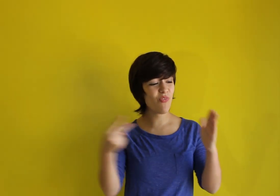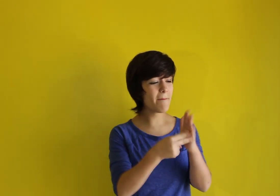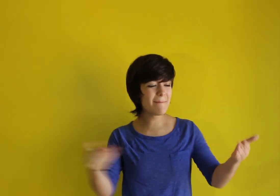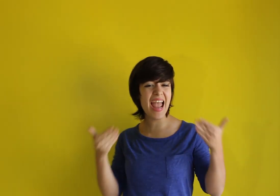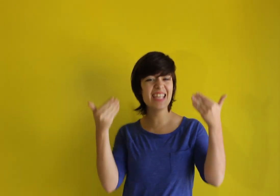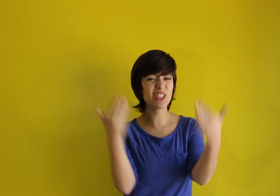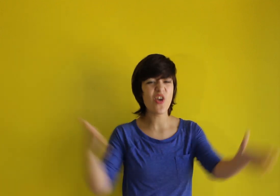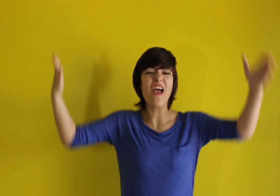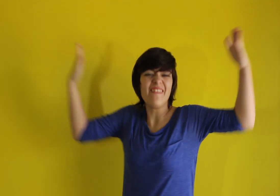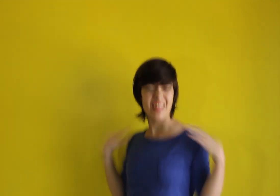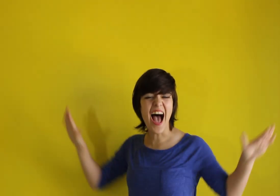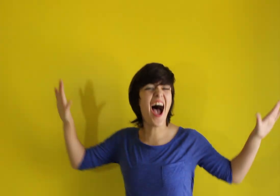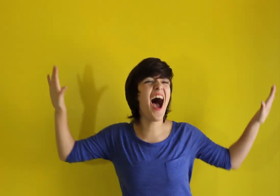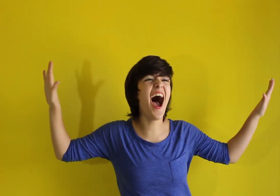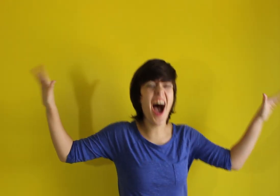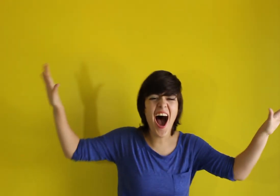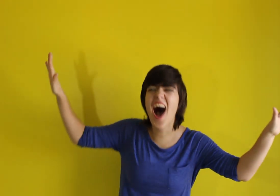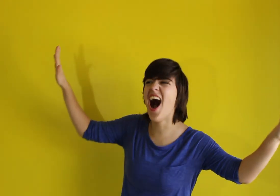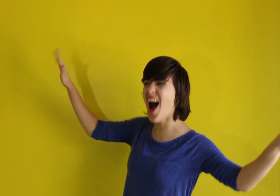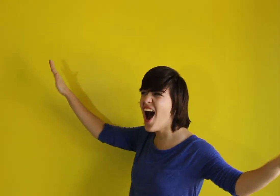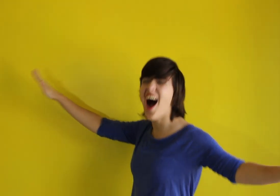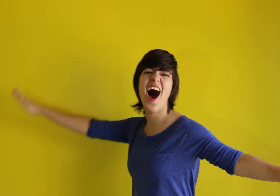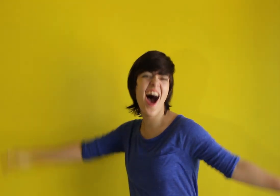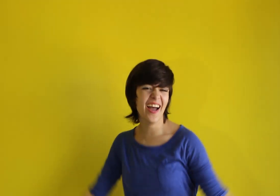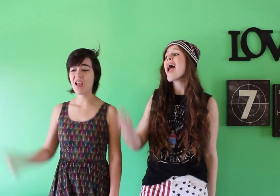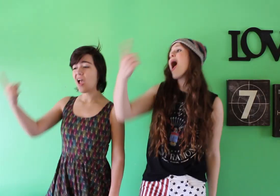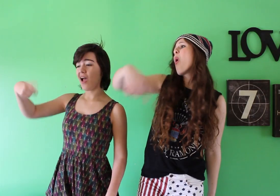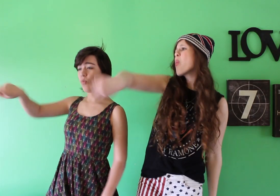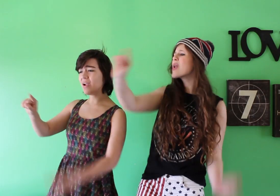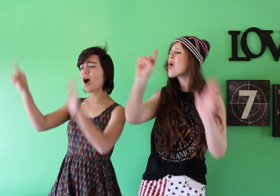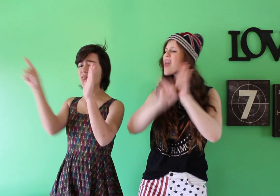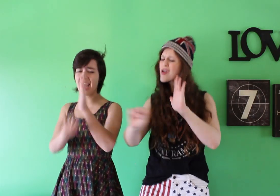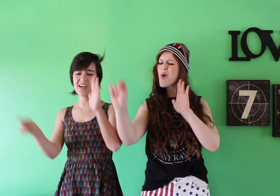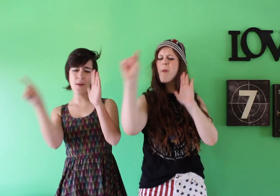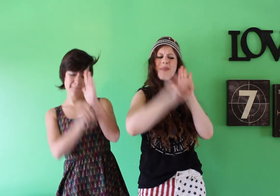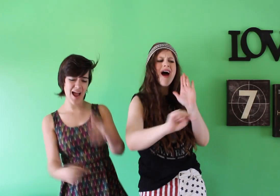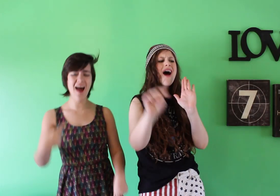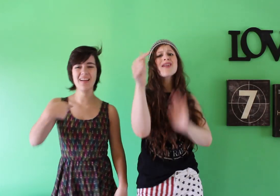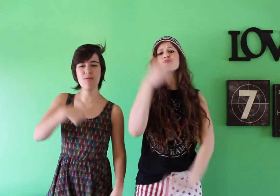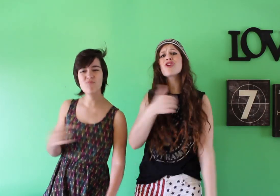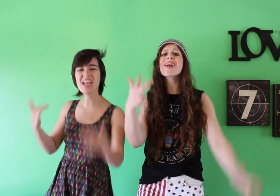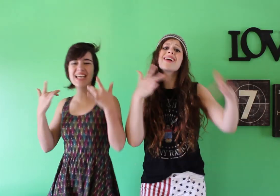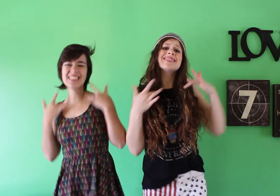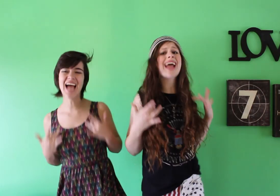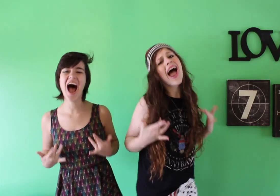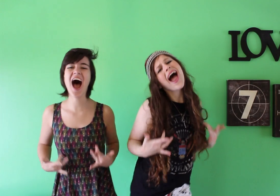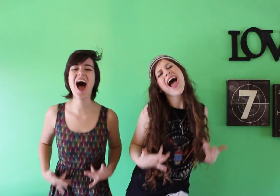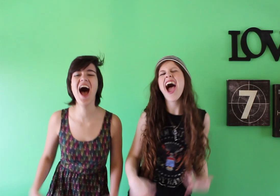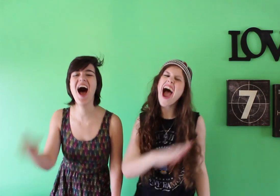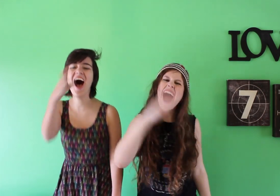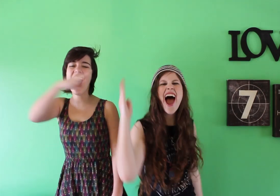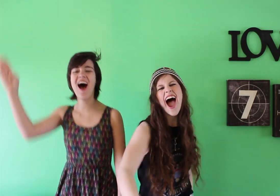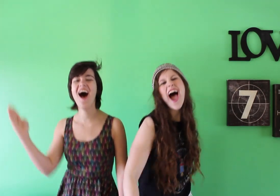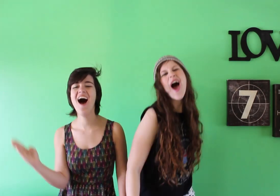made to fly And we don't let nobody bring us down